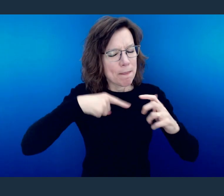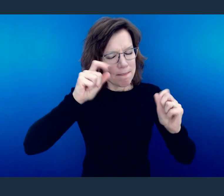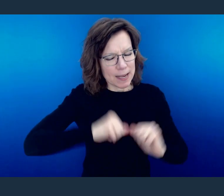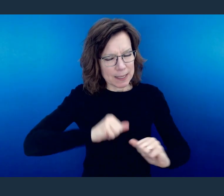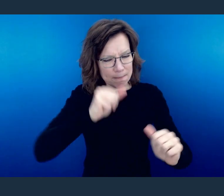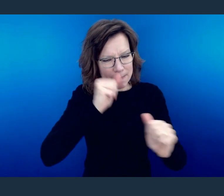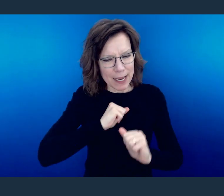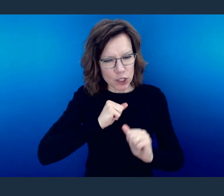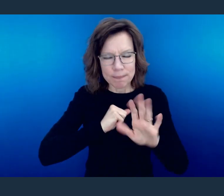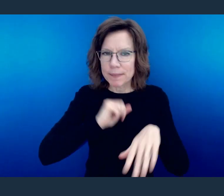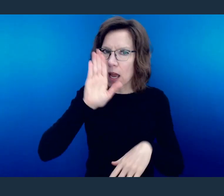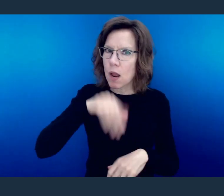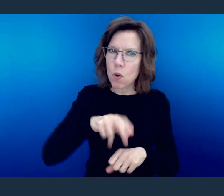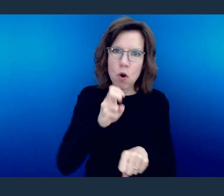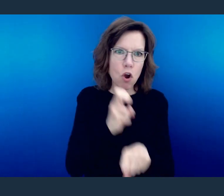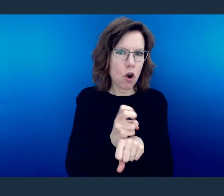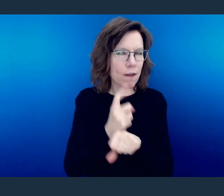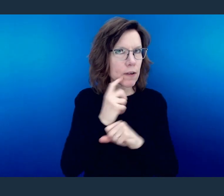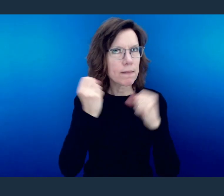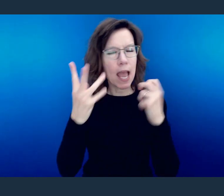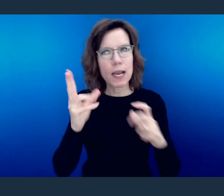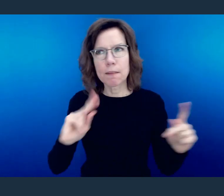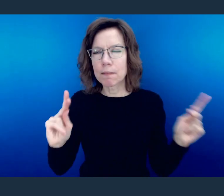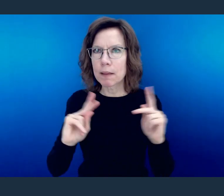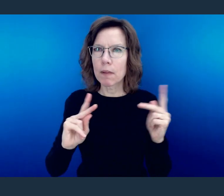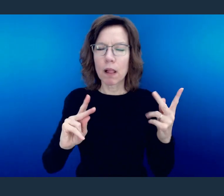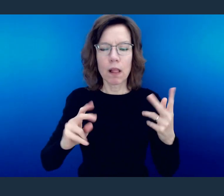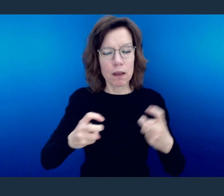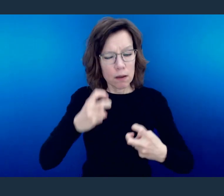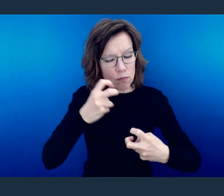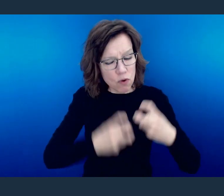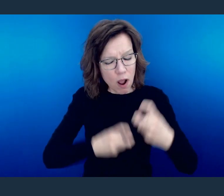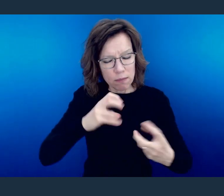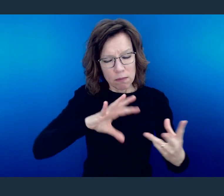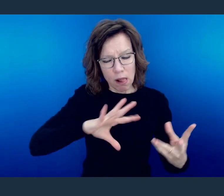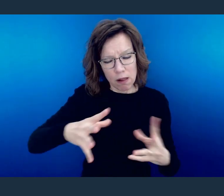One of the hardest things to teach people is that tribulation or long suffering is a